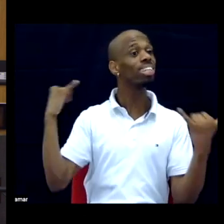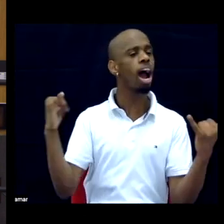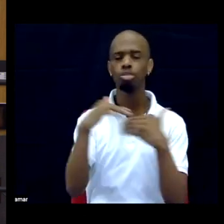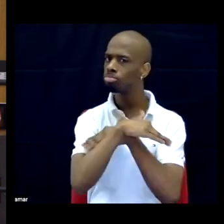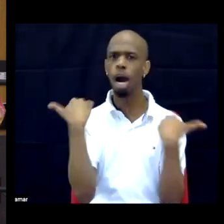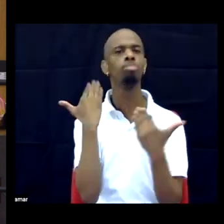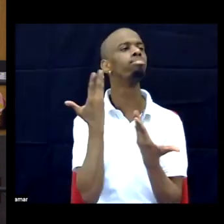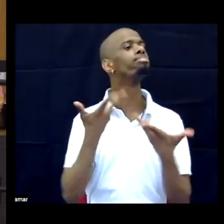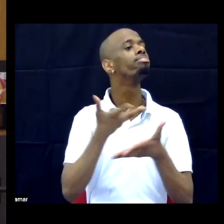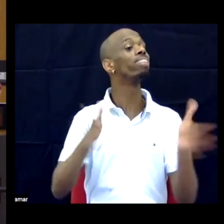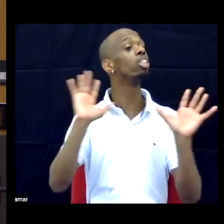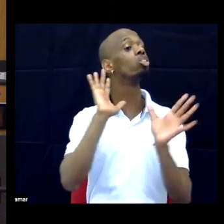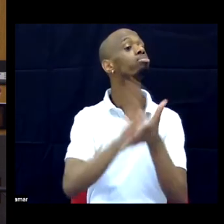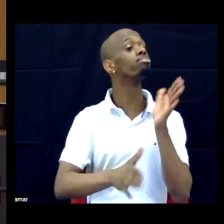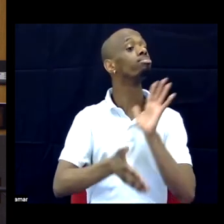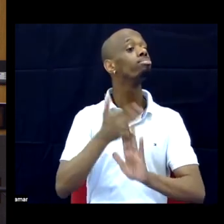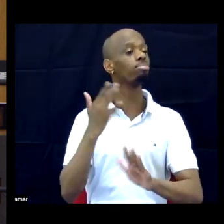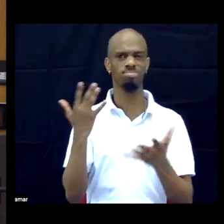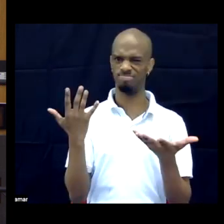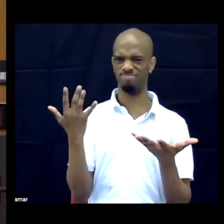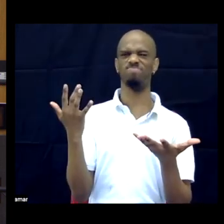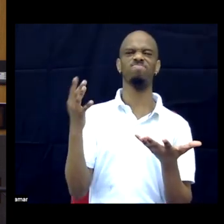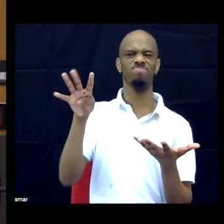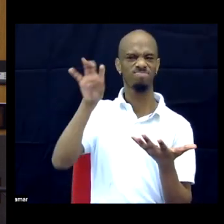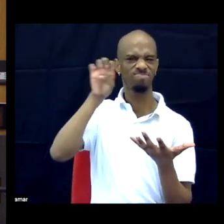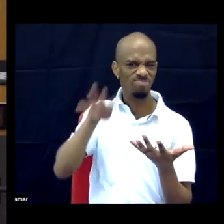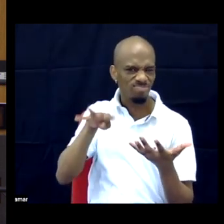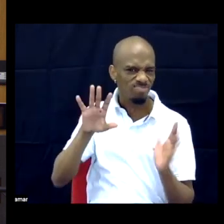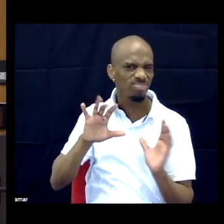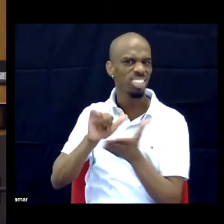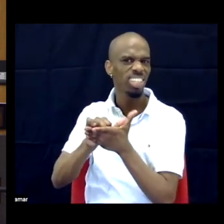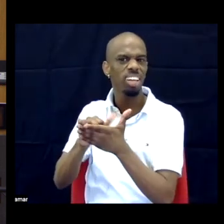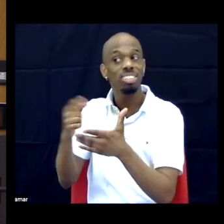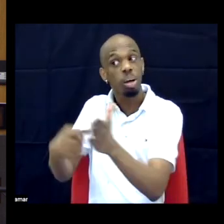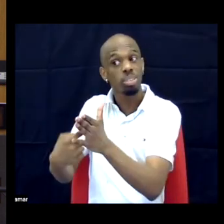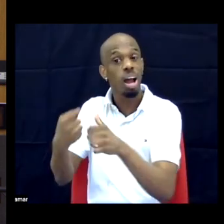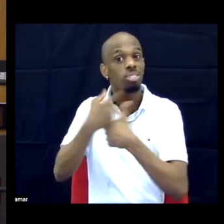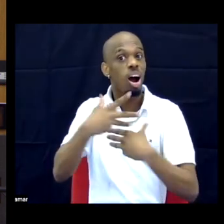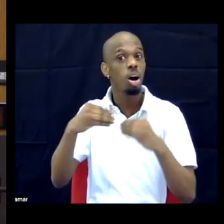So there are lots of ways, I think that queer disability politics would do this work and